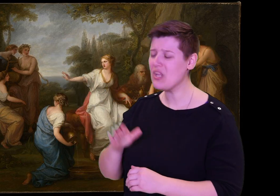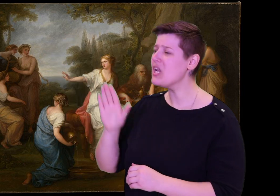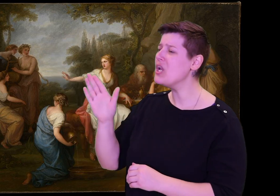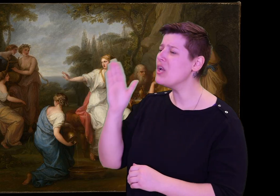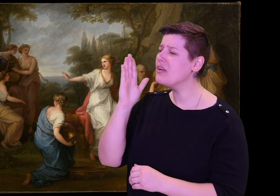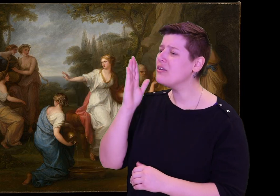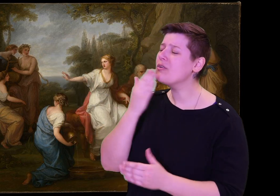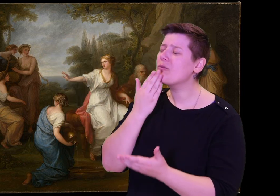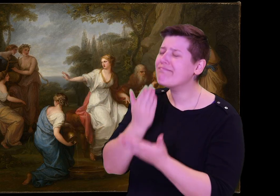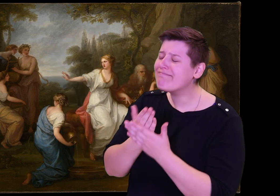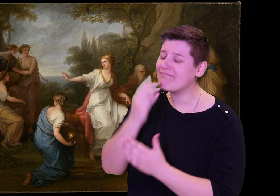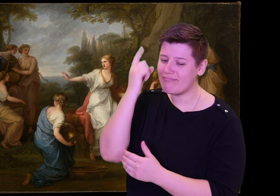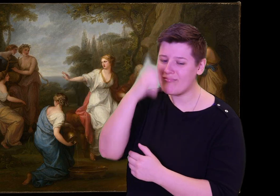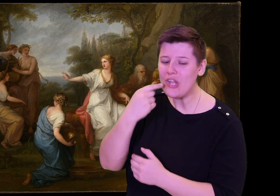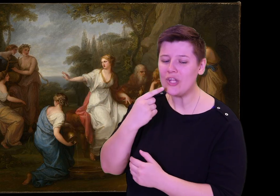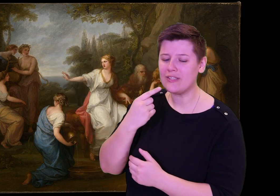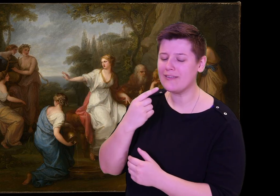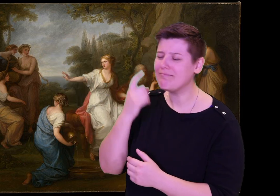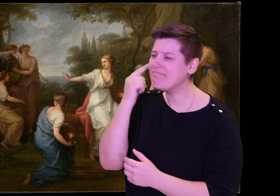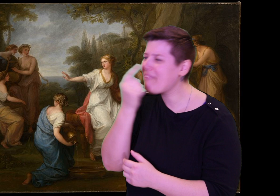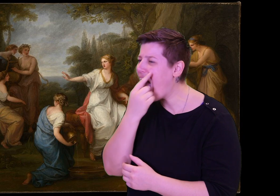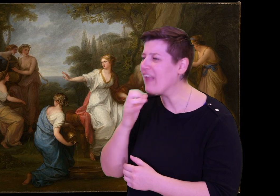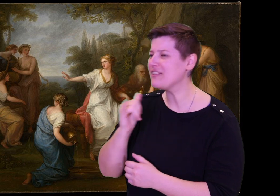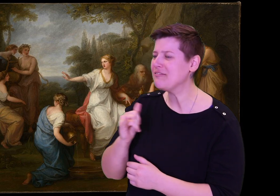resemble his.